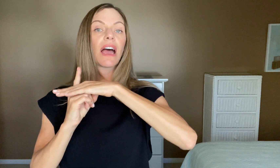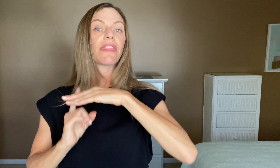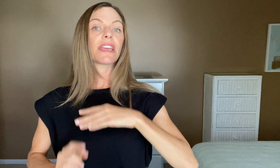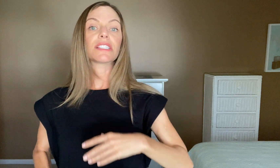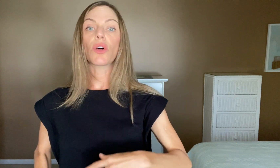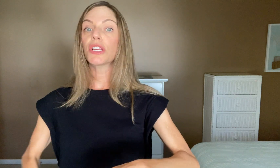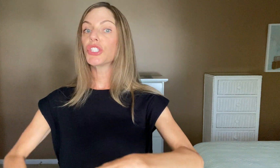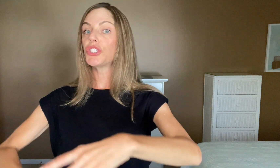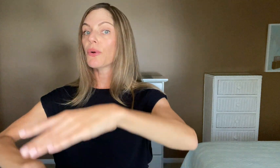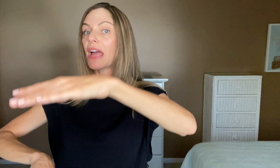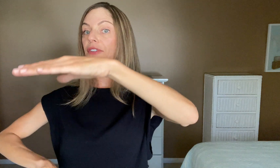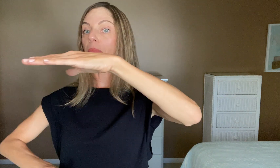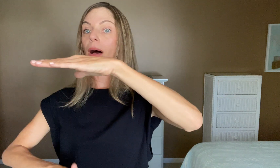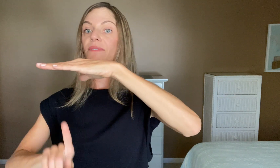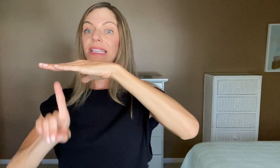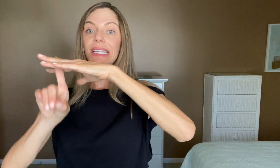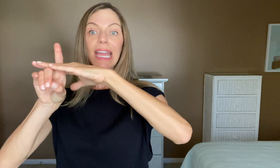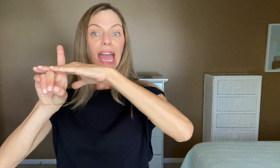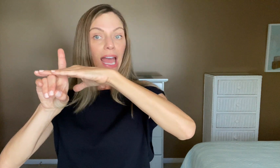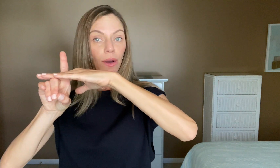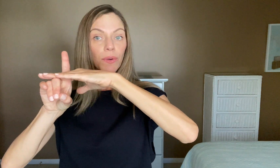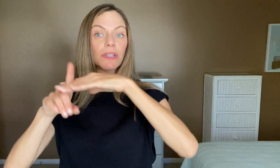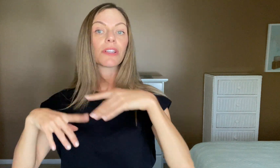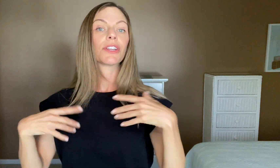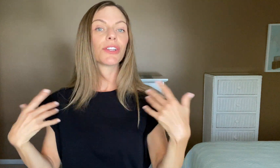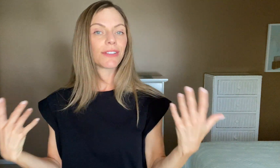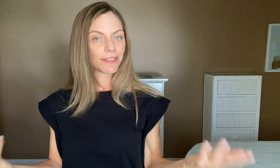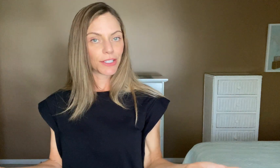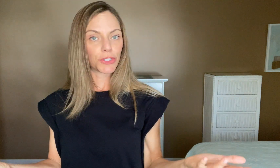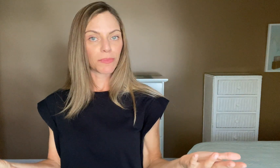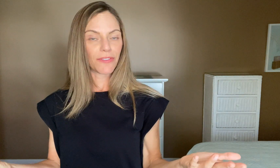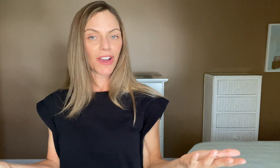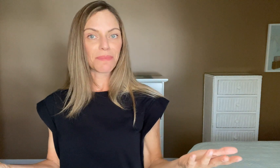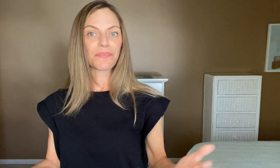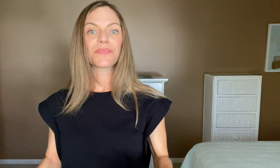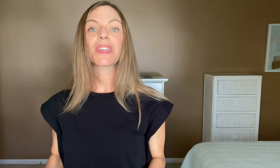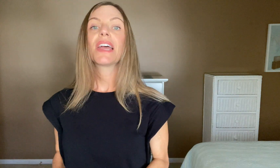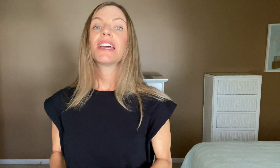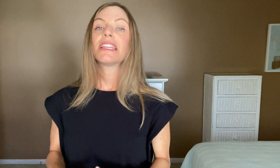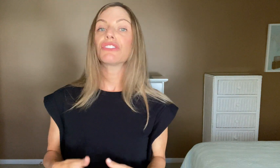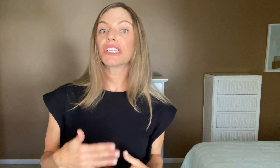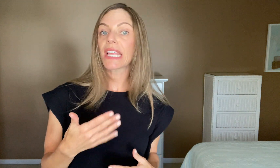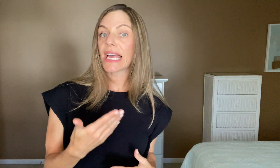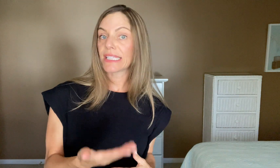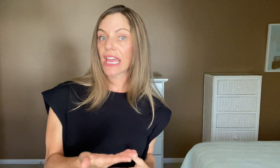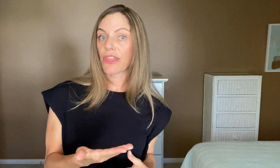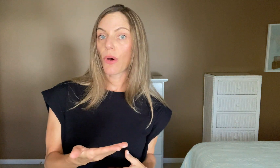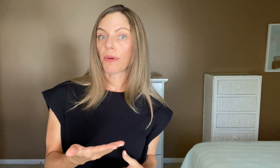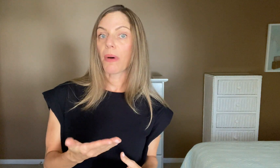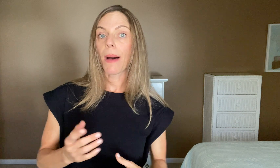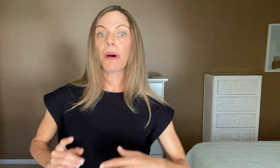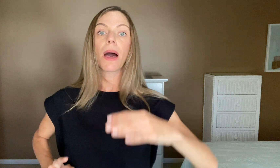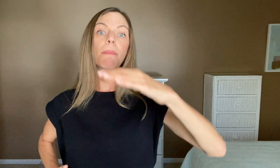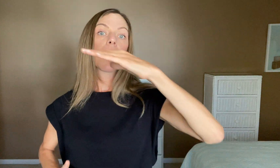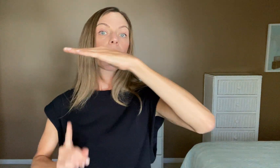I think as long as you don't have your palm facing out, you should be fine. Now just as a thought would pop up,